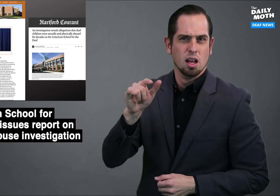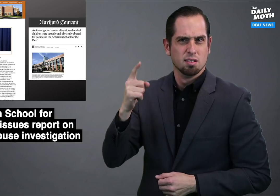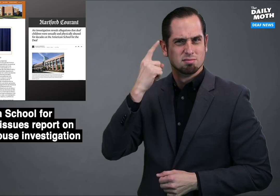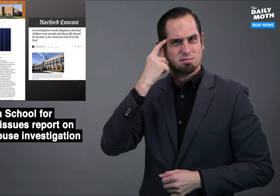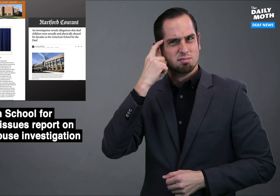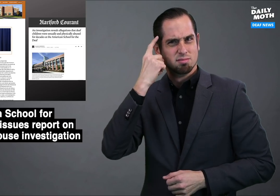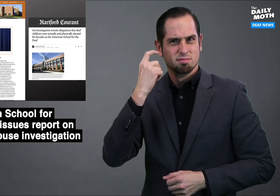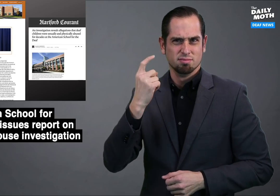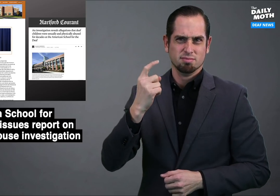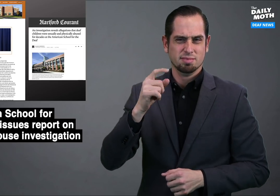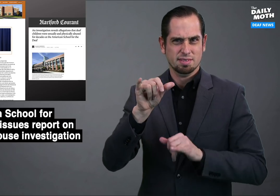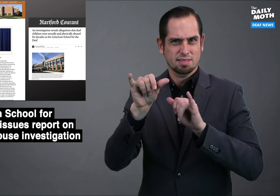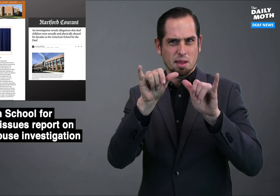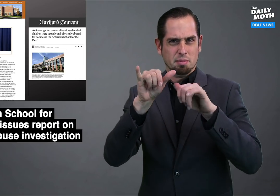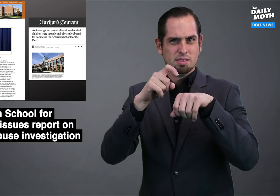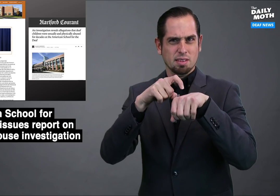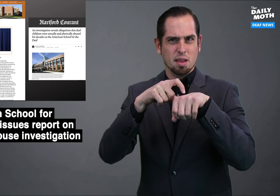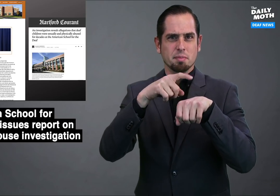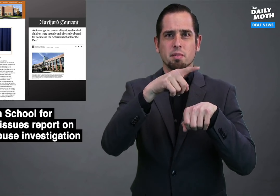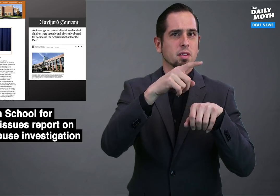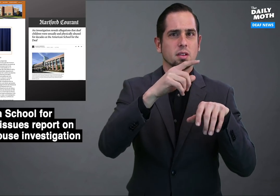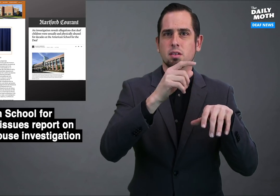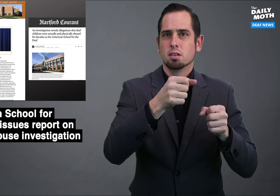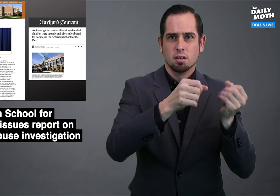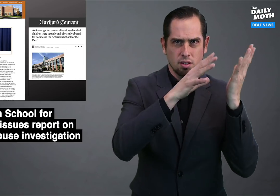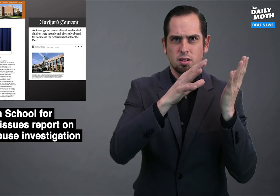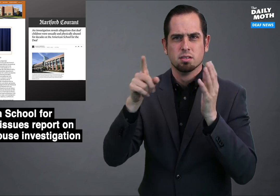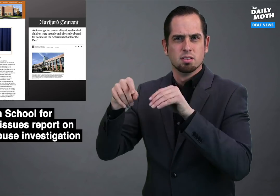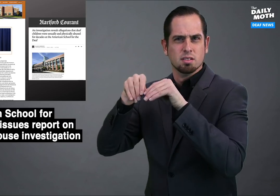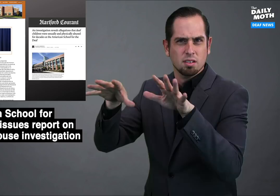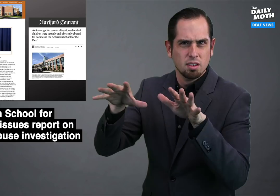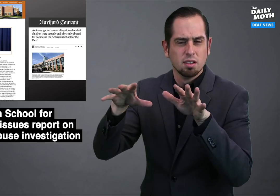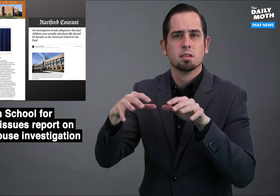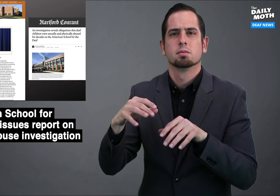she was suspicious of the timing,